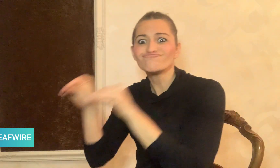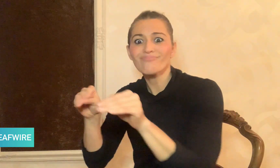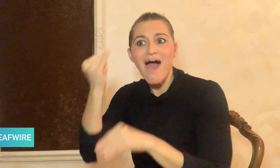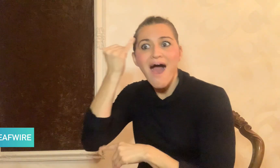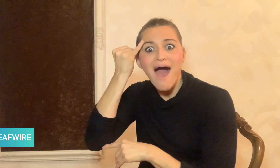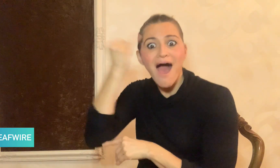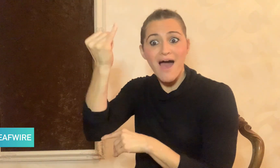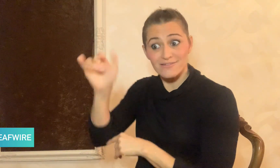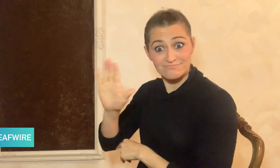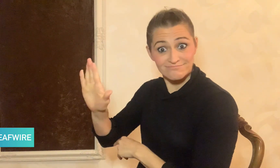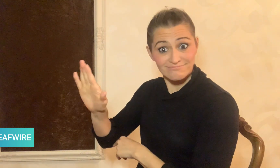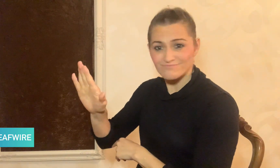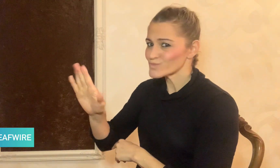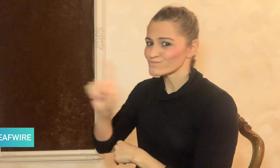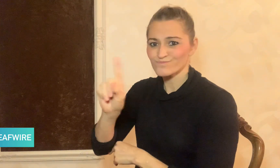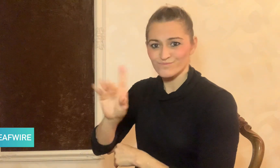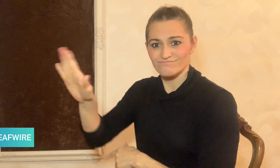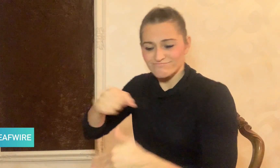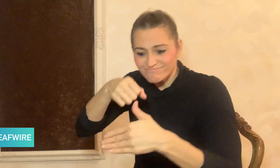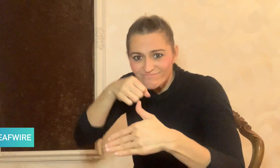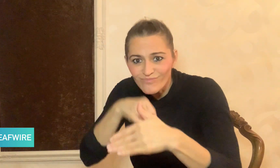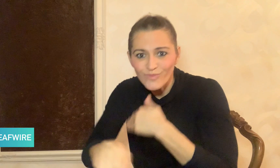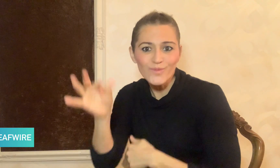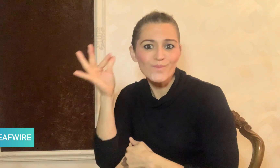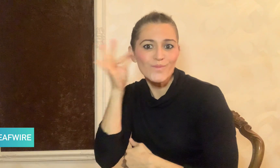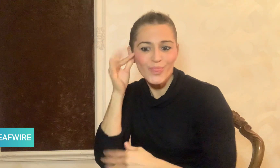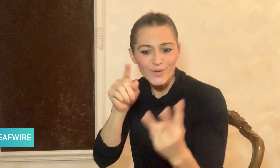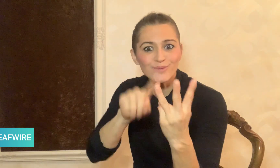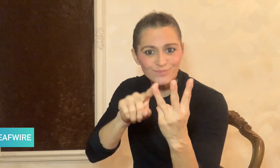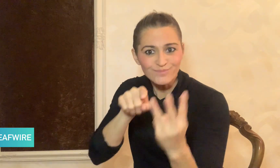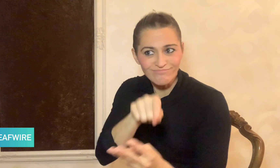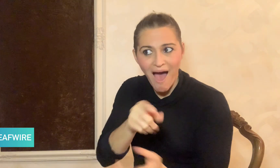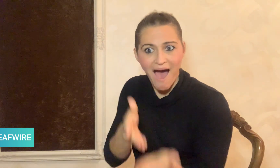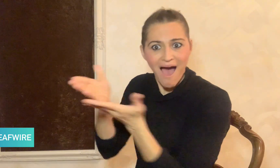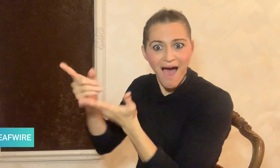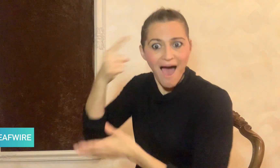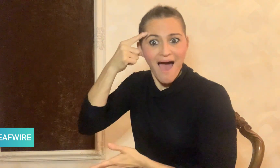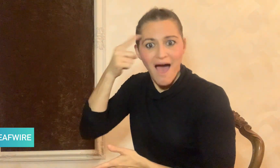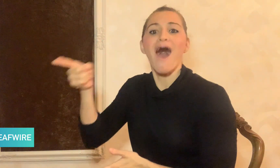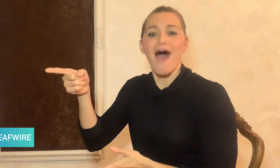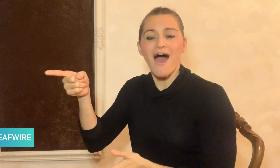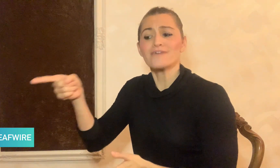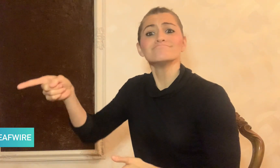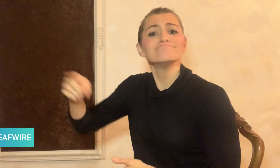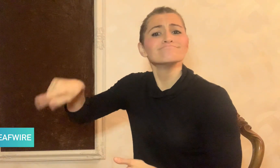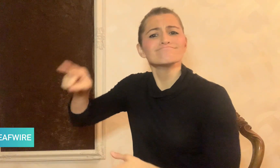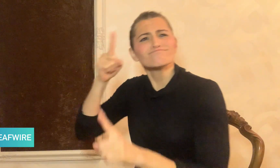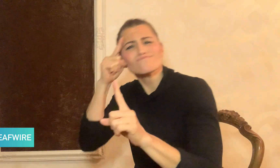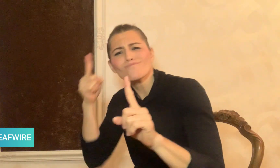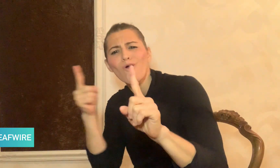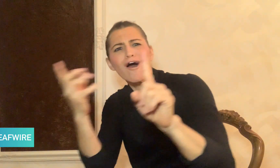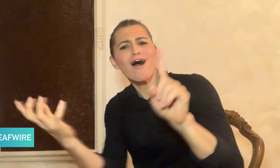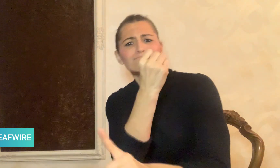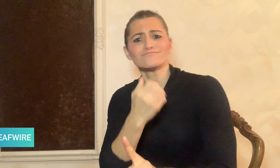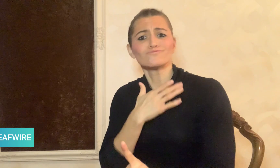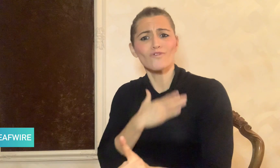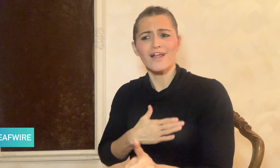and their goal is to encourage Deaf people